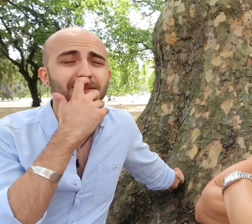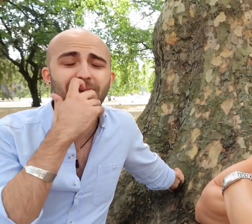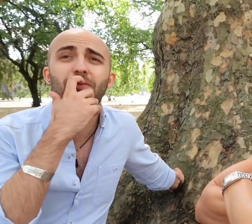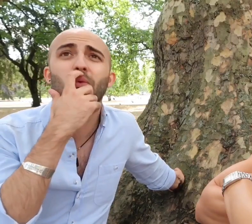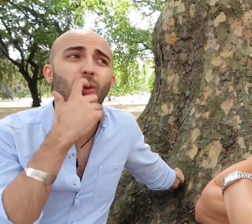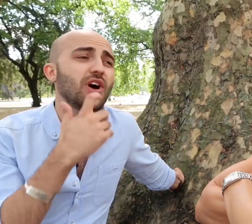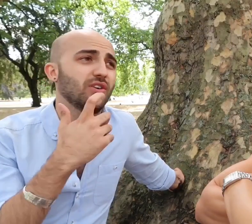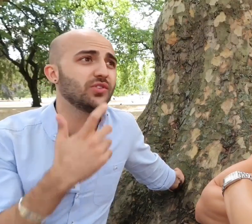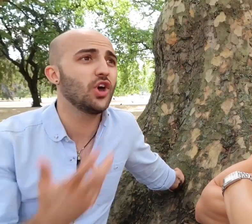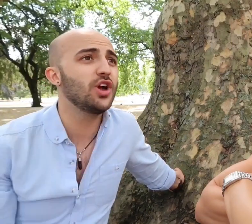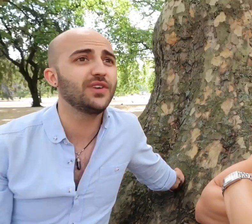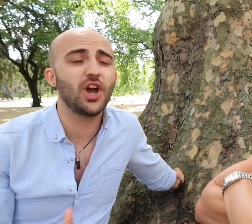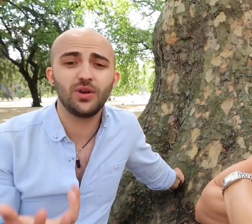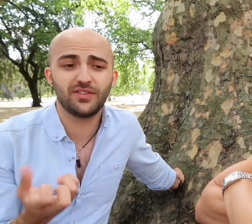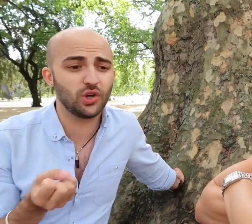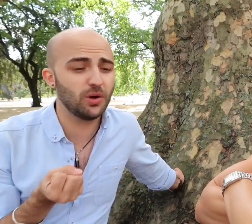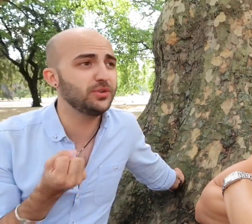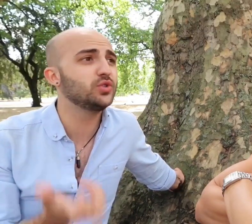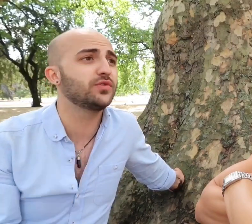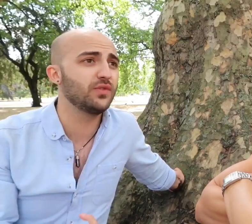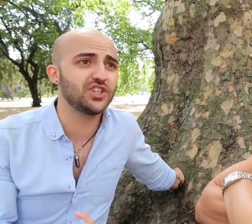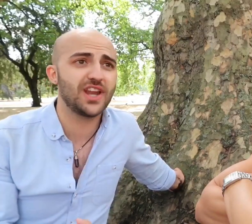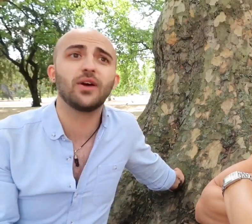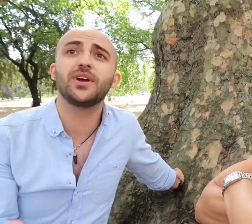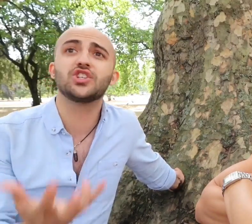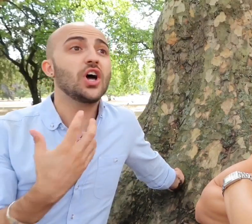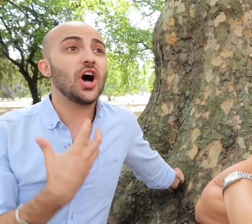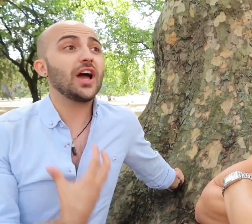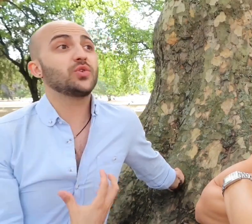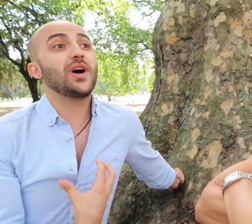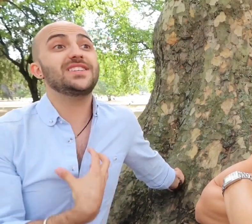the world, that I only have i got a beautiful rich language I also identify as